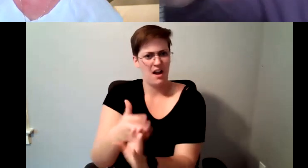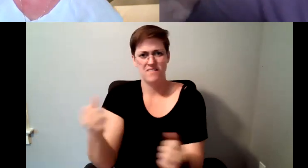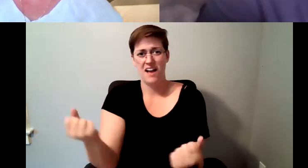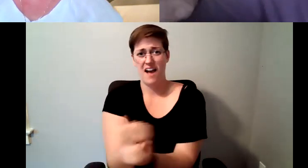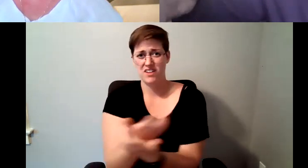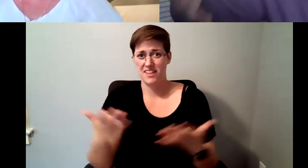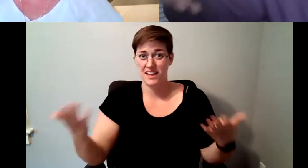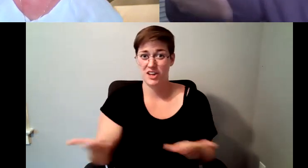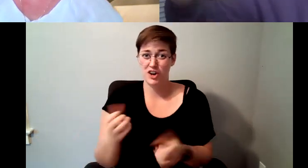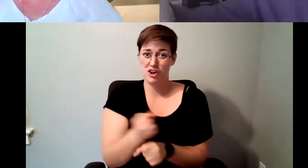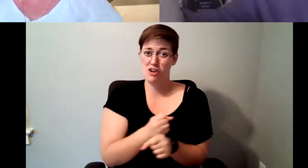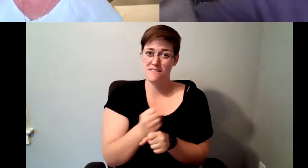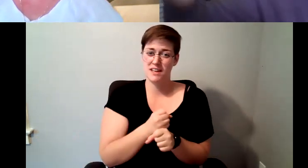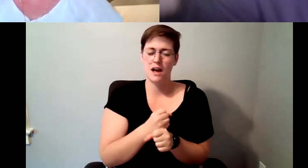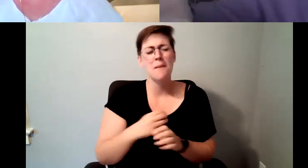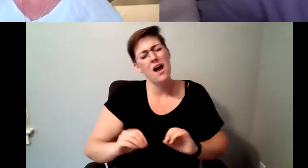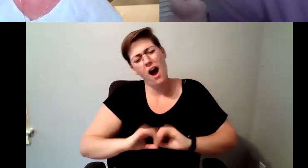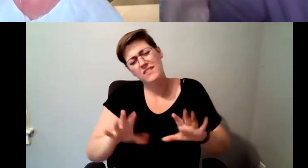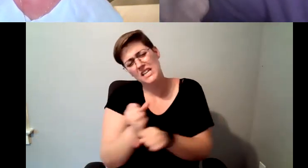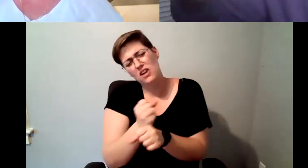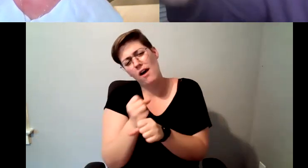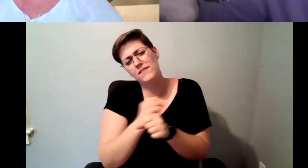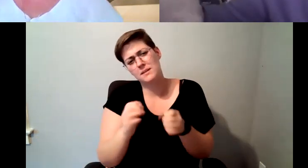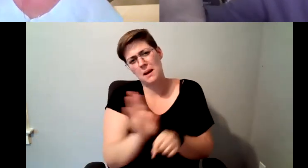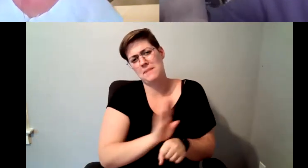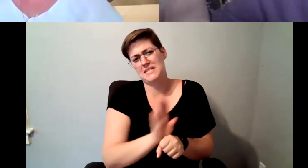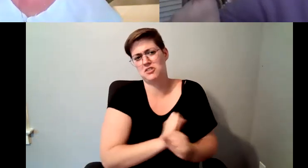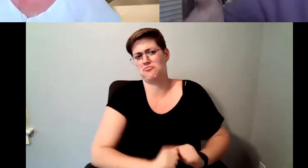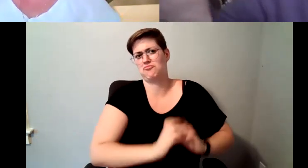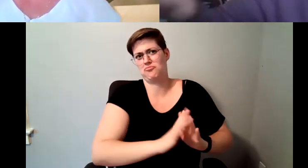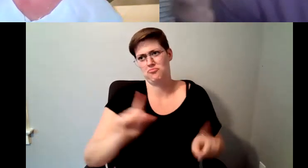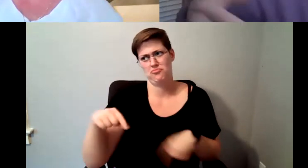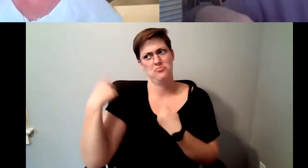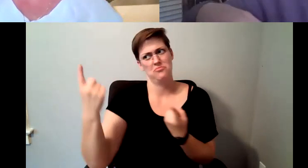coffee has been a business for quite quite a long time, if you. D. Major Cohen: know the history.